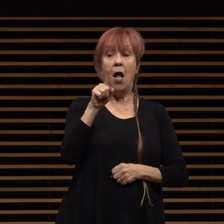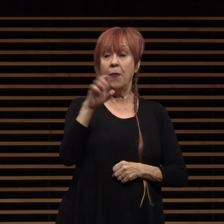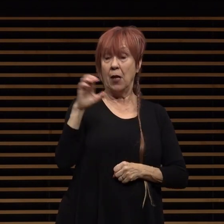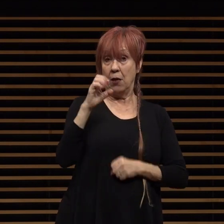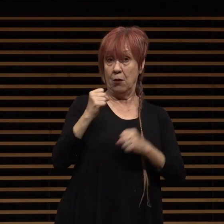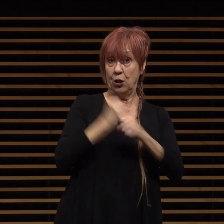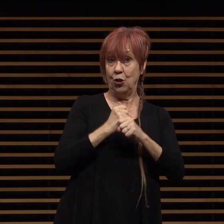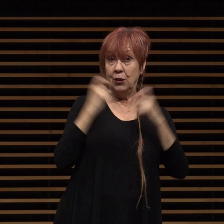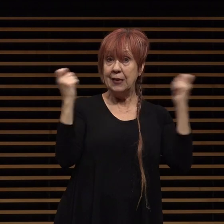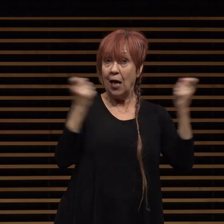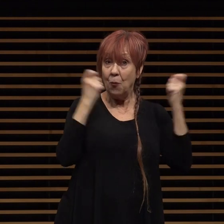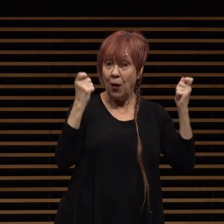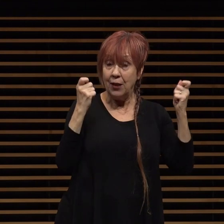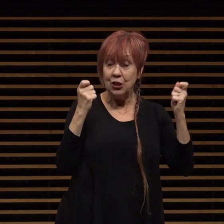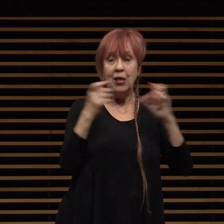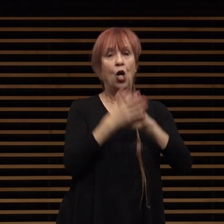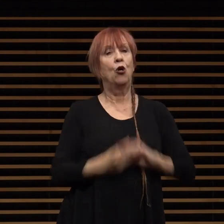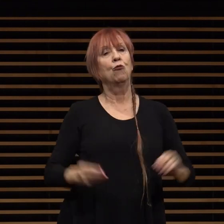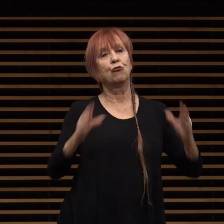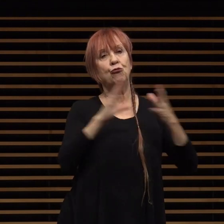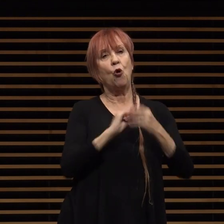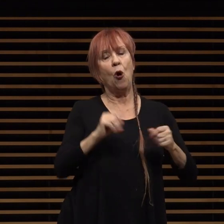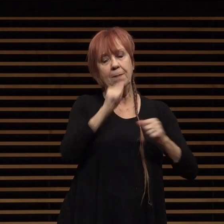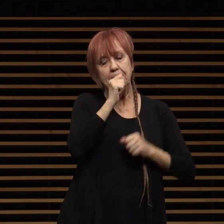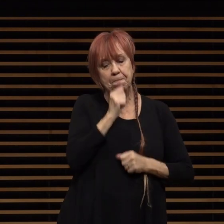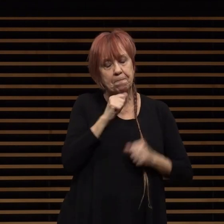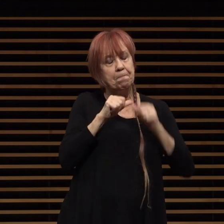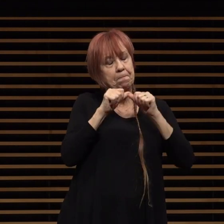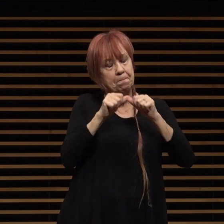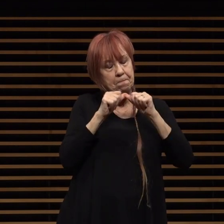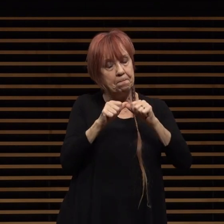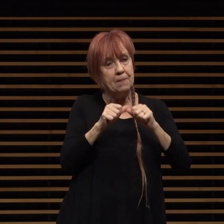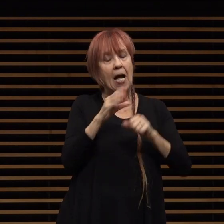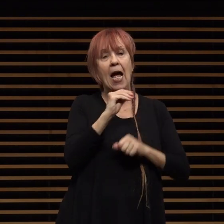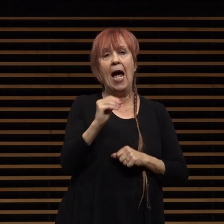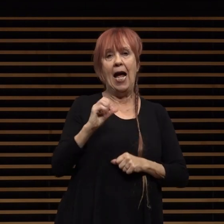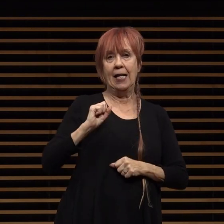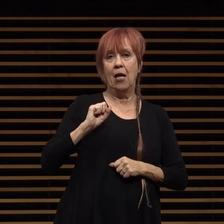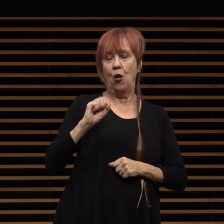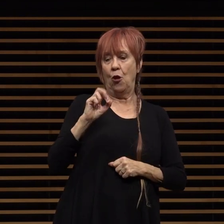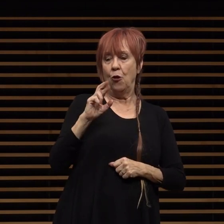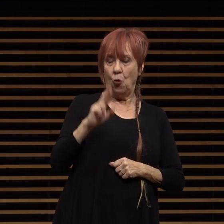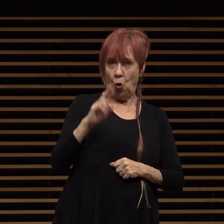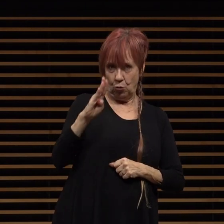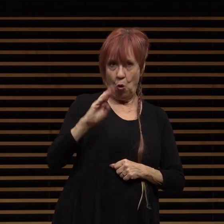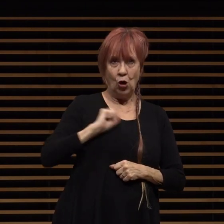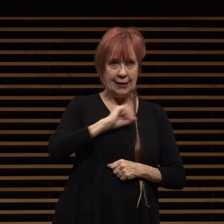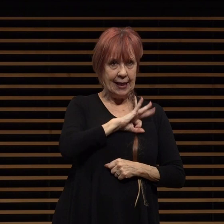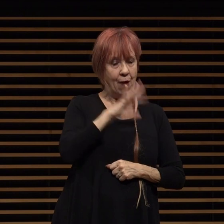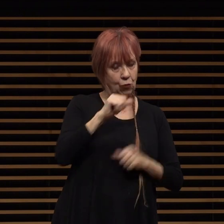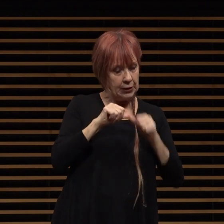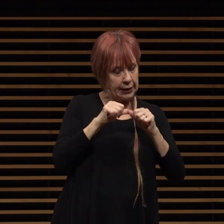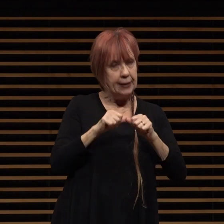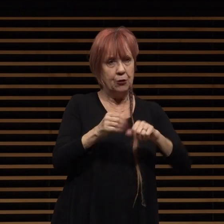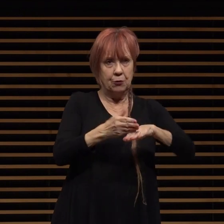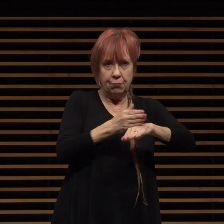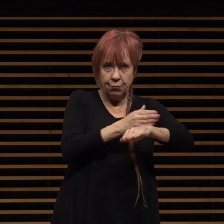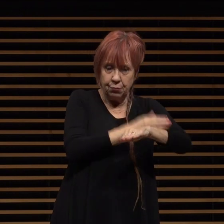is a story of perseverance and rose bowl staff continue to raise the bar